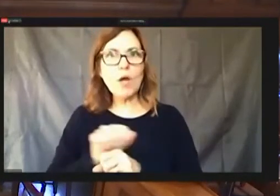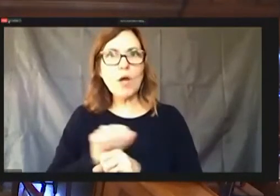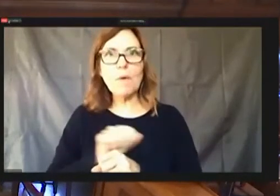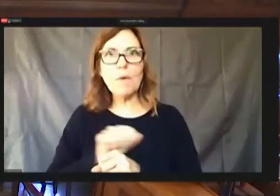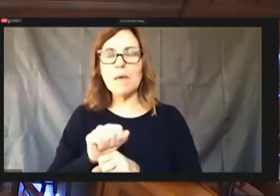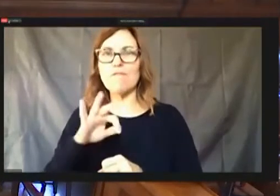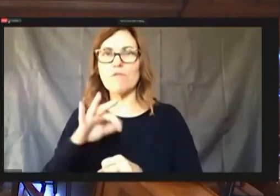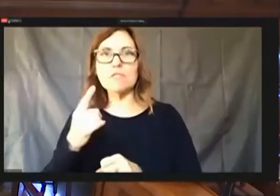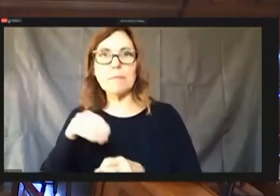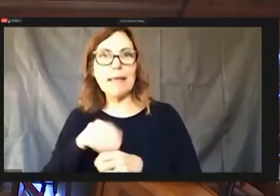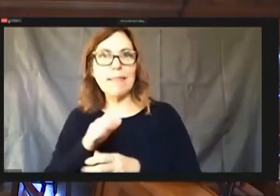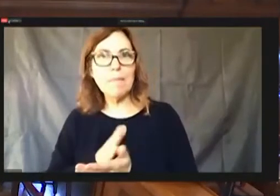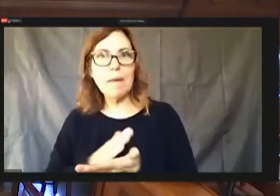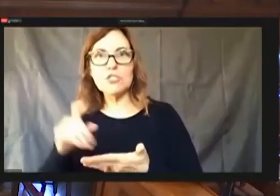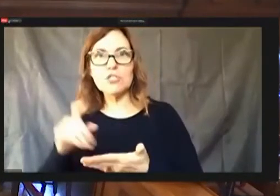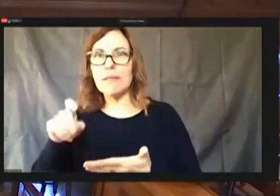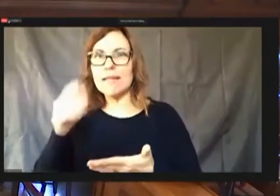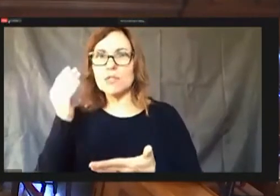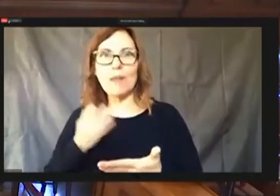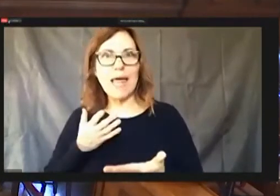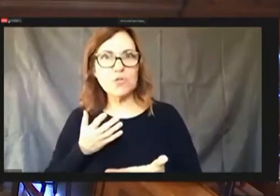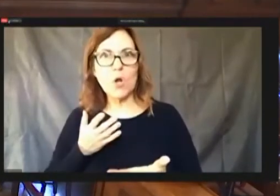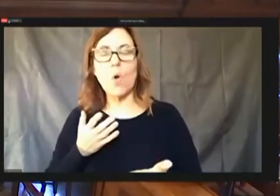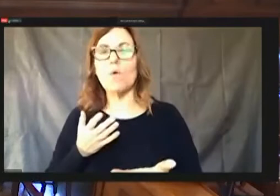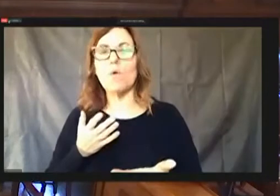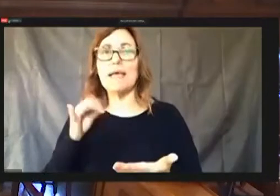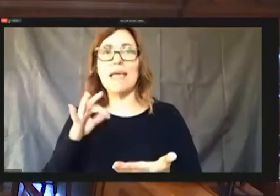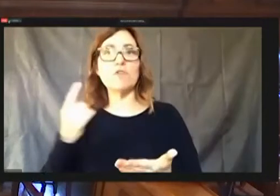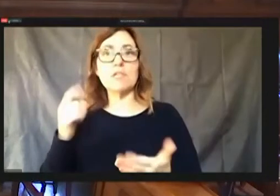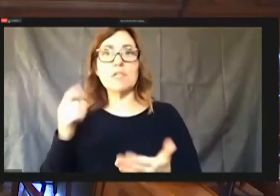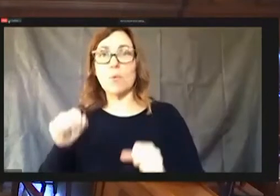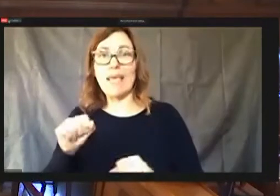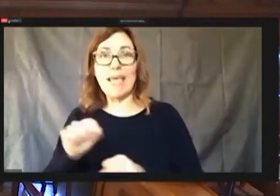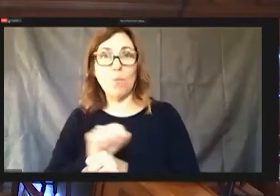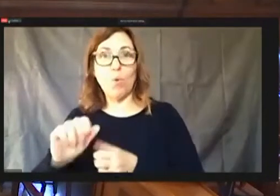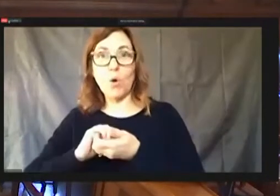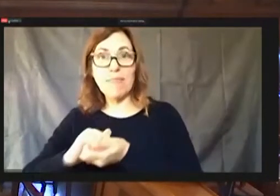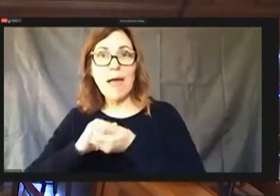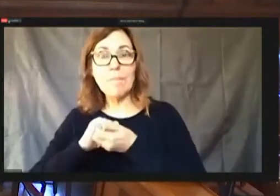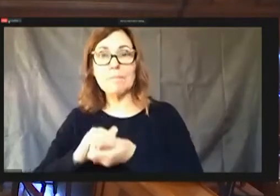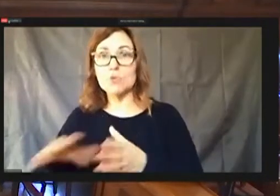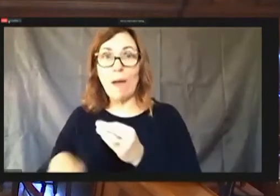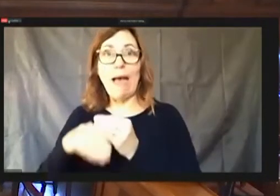us know, there's anything that we could work with them on to add into the budget, please let us know.